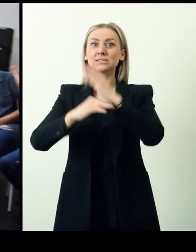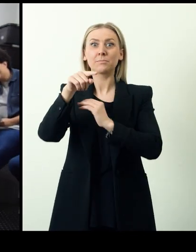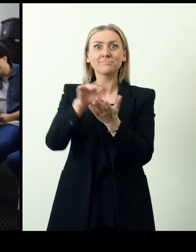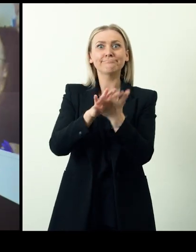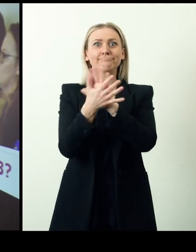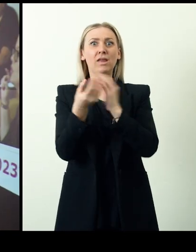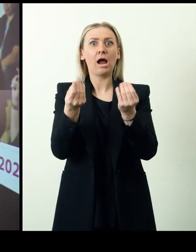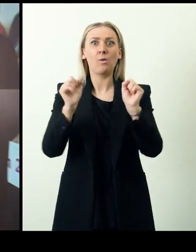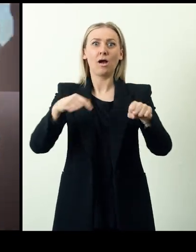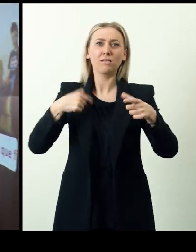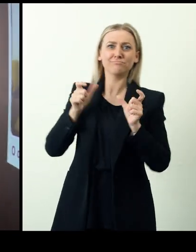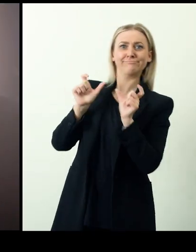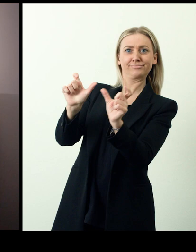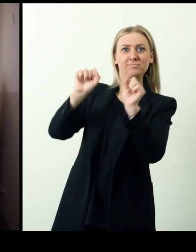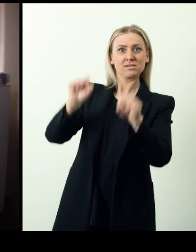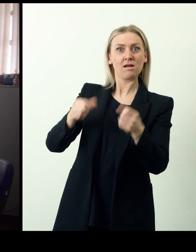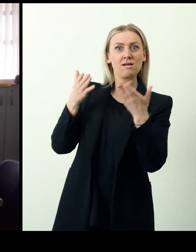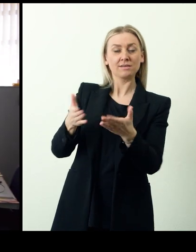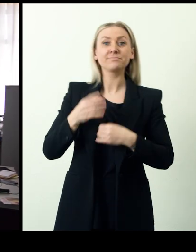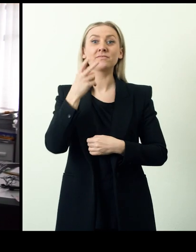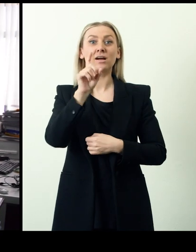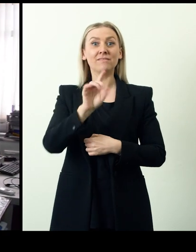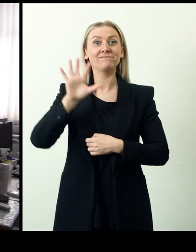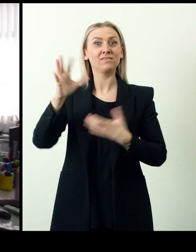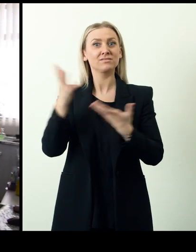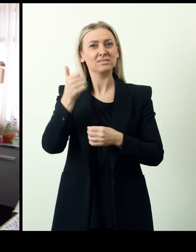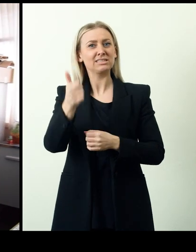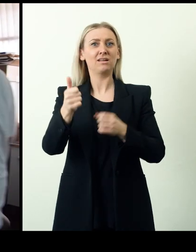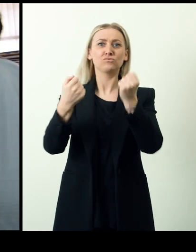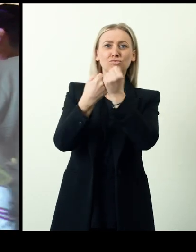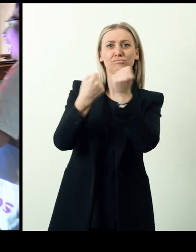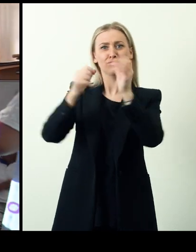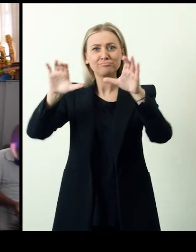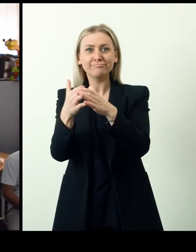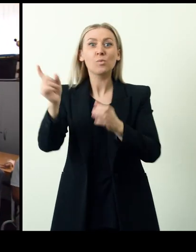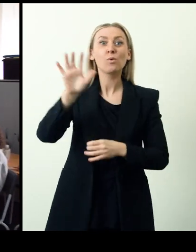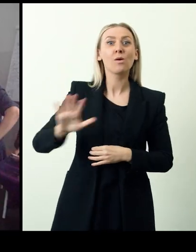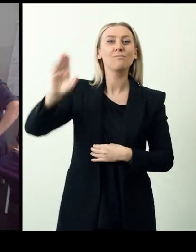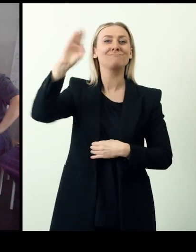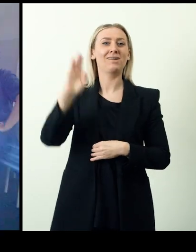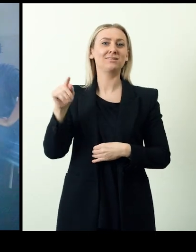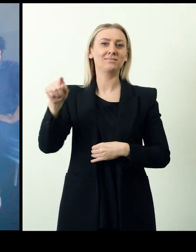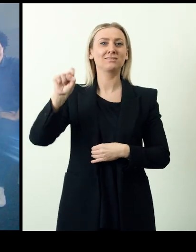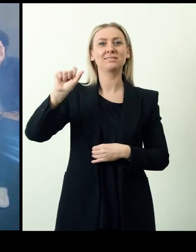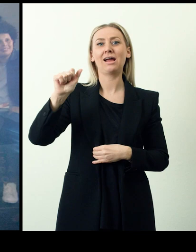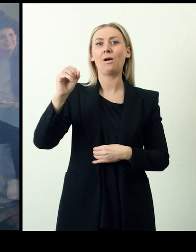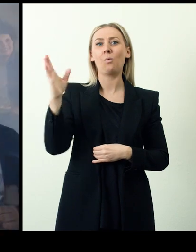with intellectual disabilities to become autonomous self advocates. Since 2015, the Self Advocates Group has had a seat in the Sao